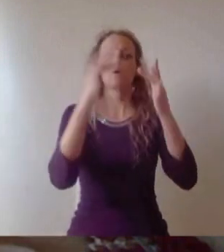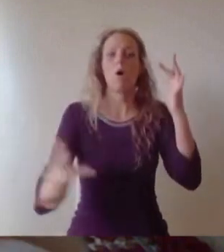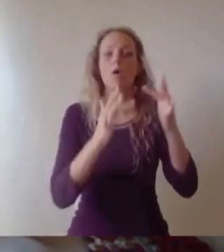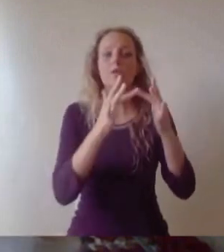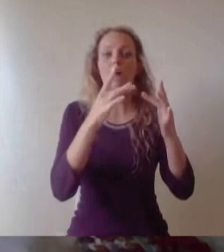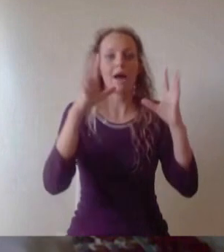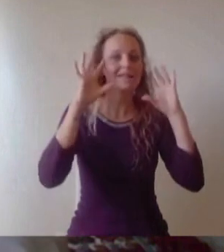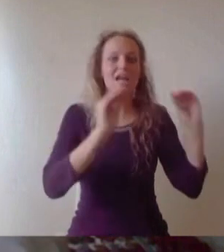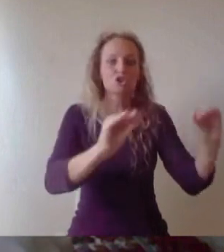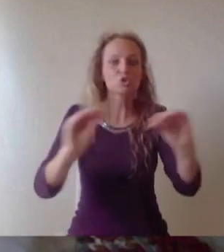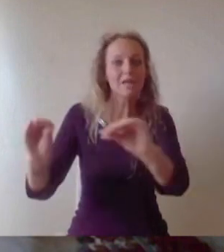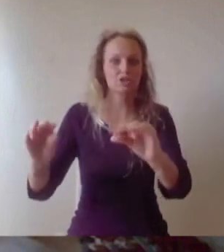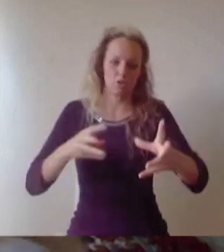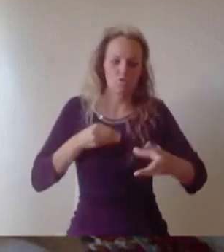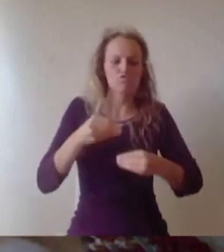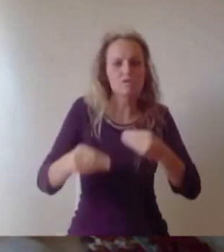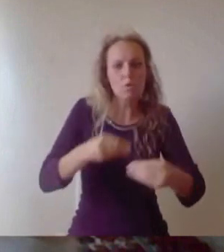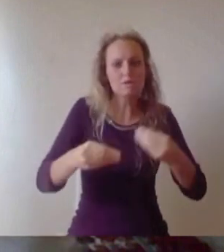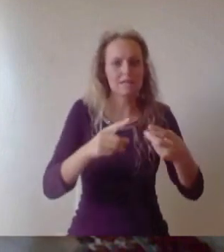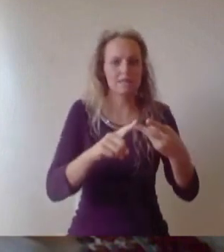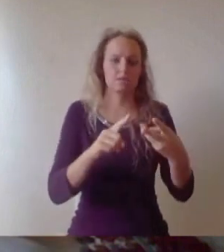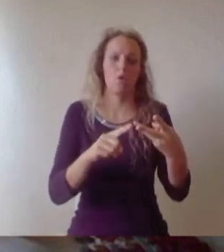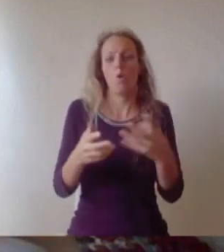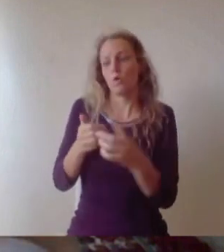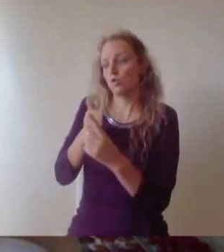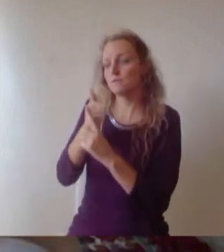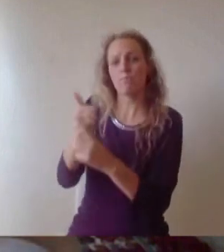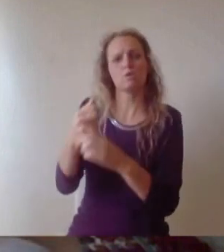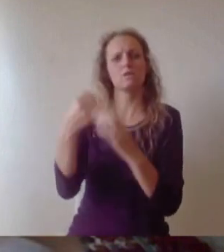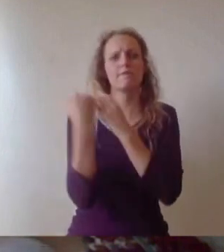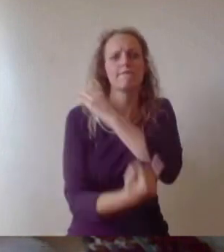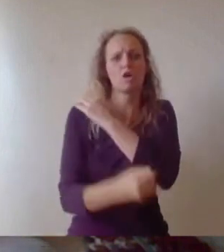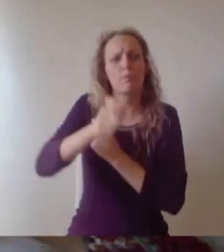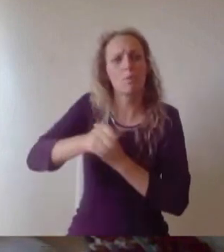our community and local charities dealing with the impact of the pandemic.